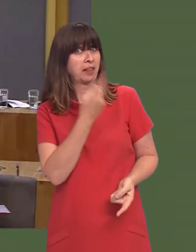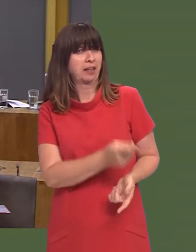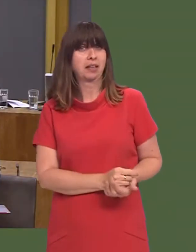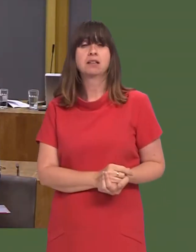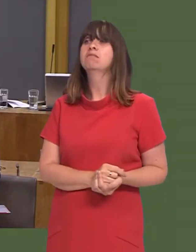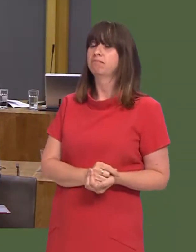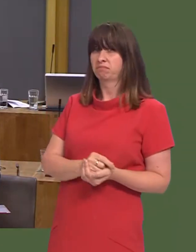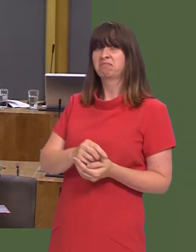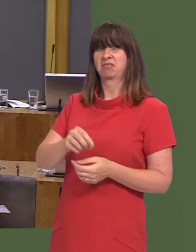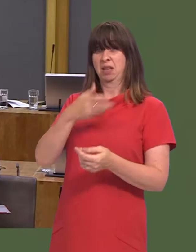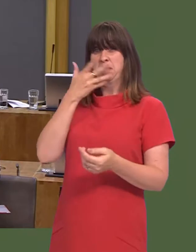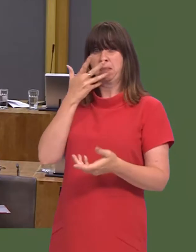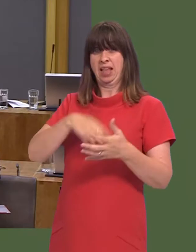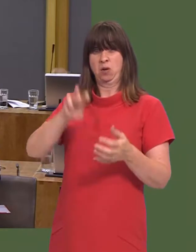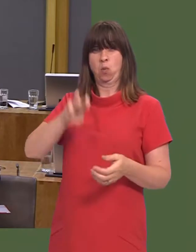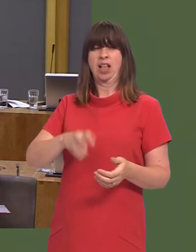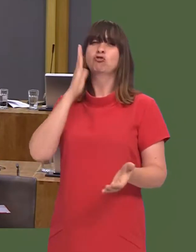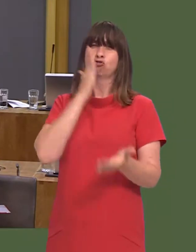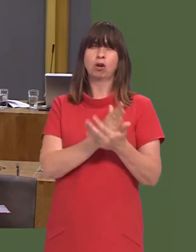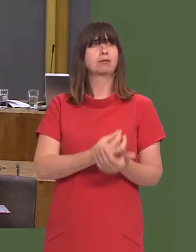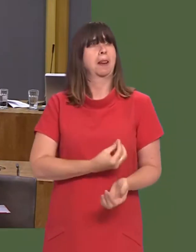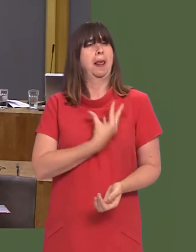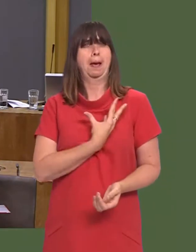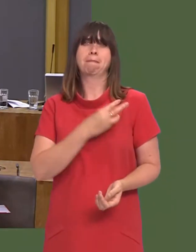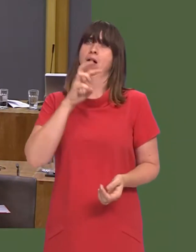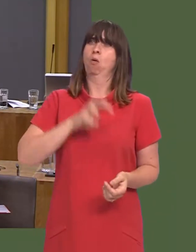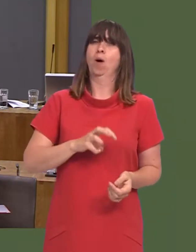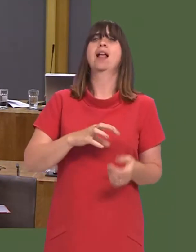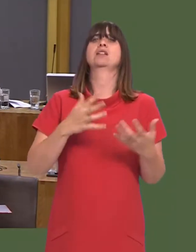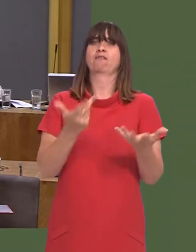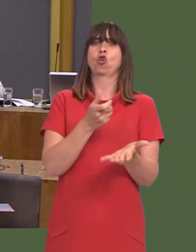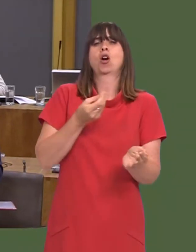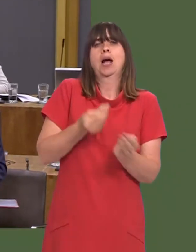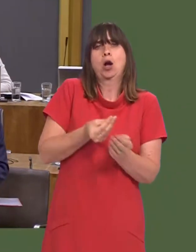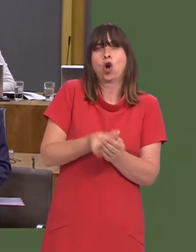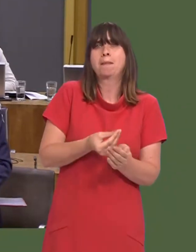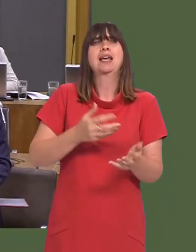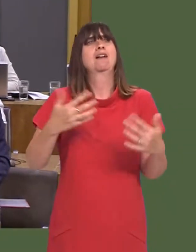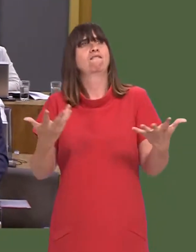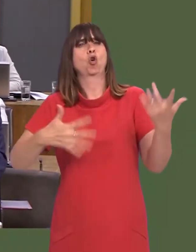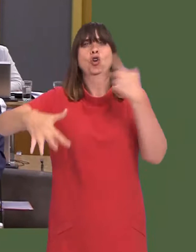Carwyn Jones: Well, can I say that it shows that the people of Wales trust Welsh Labour to deliver economically, socially, and for their communities?